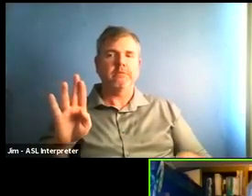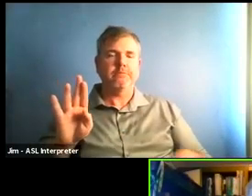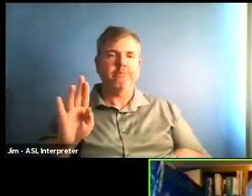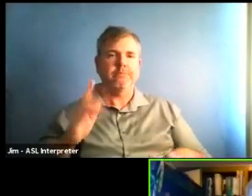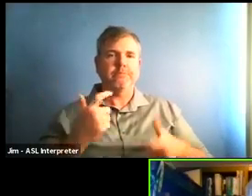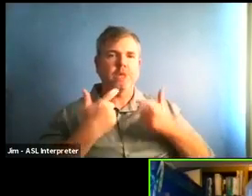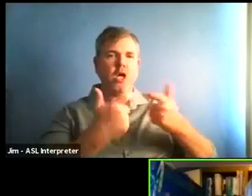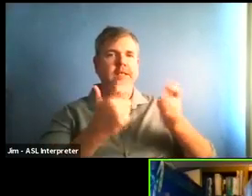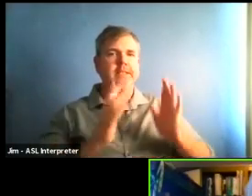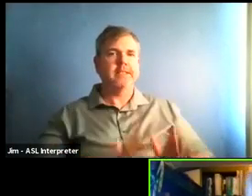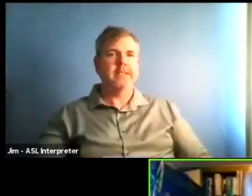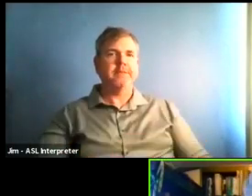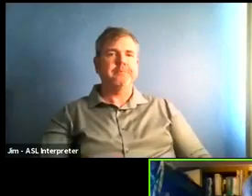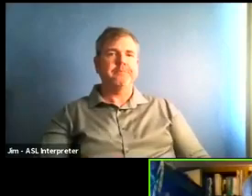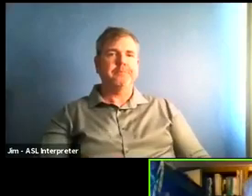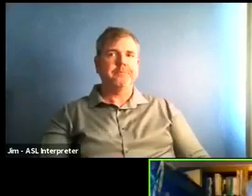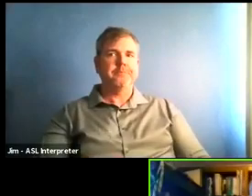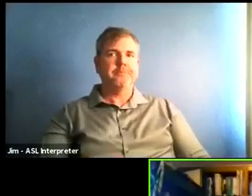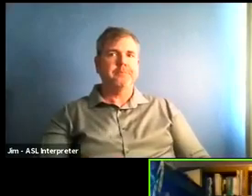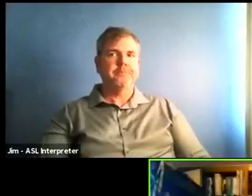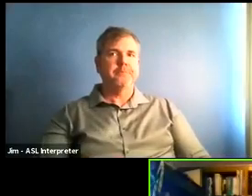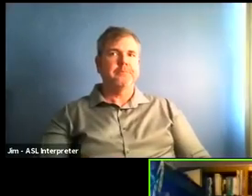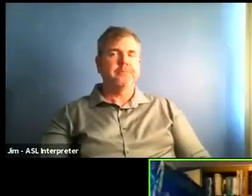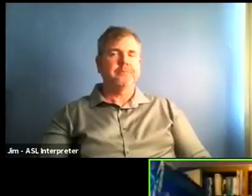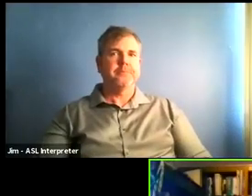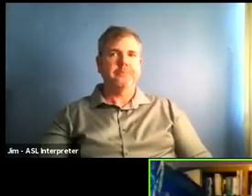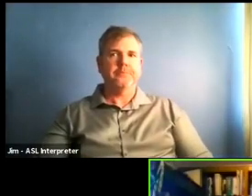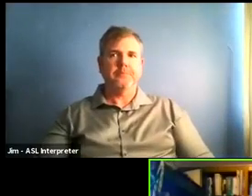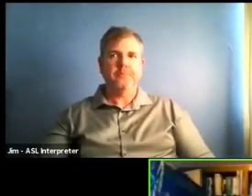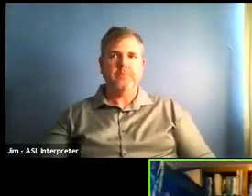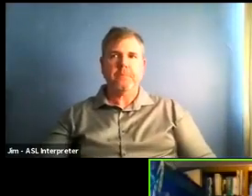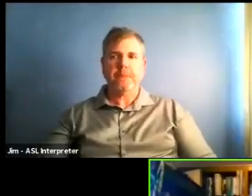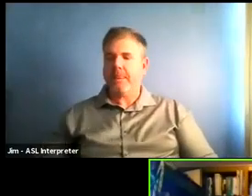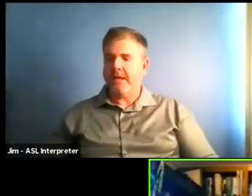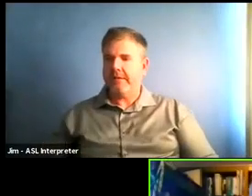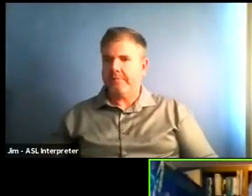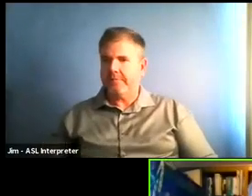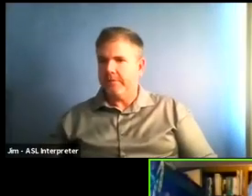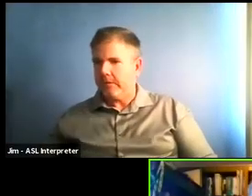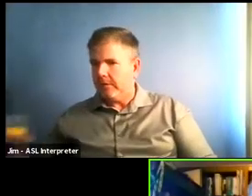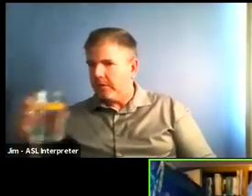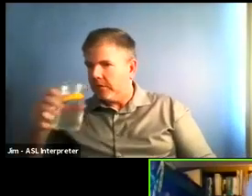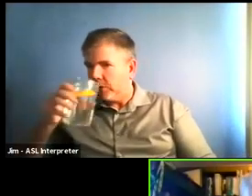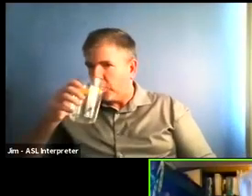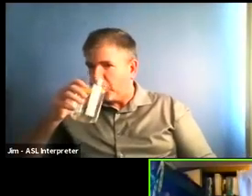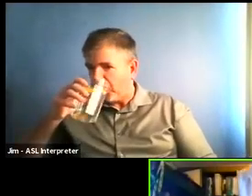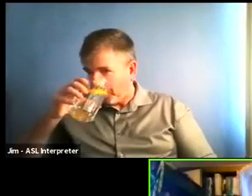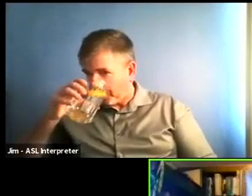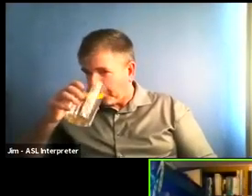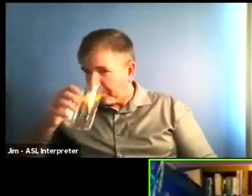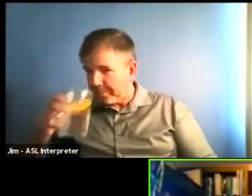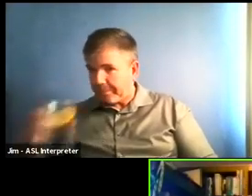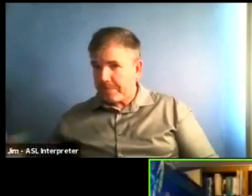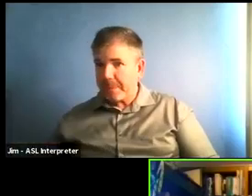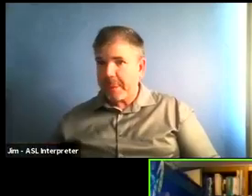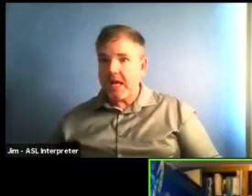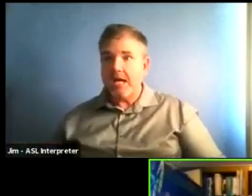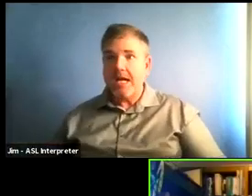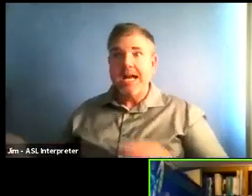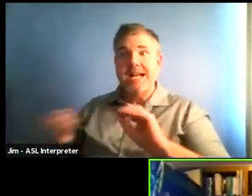decrease in our numbers, could that be a result of the fires and the fact that nobody is going outside because of the bad air?